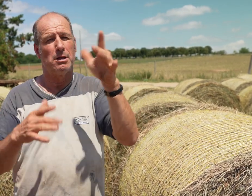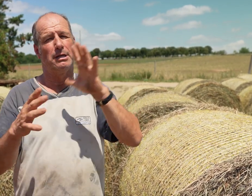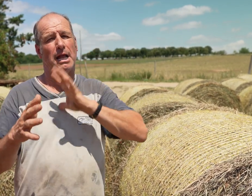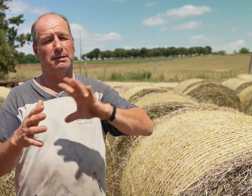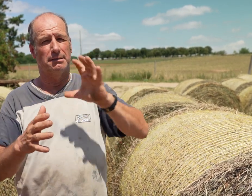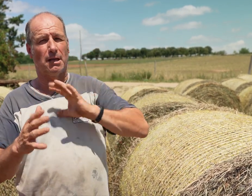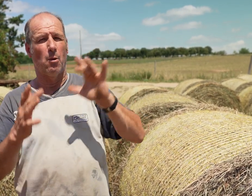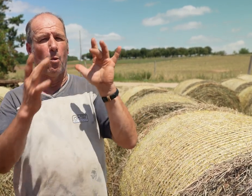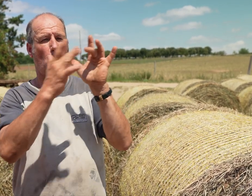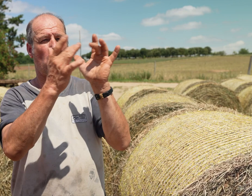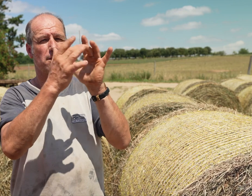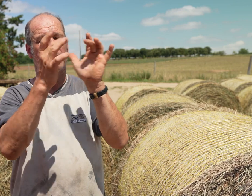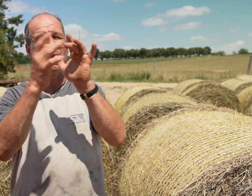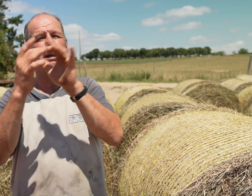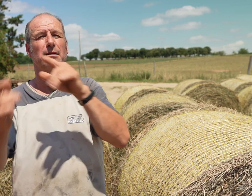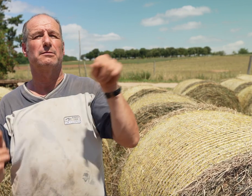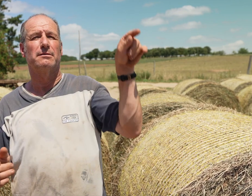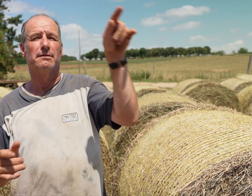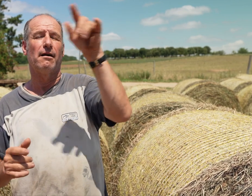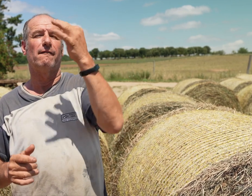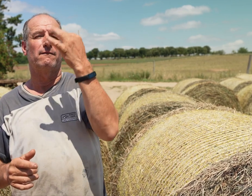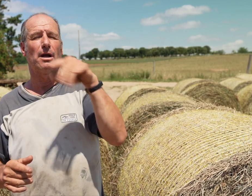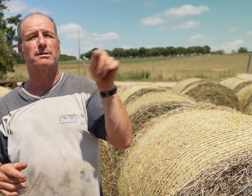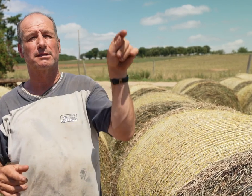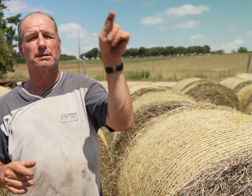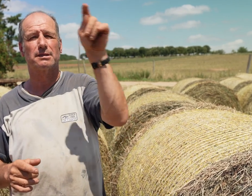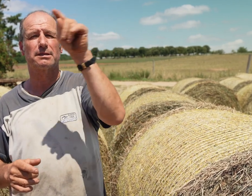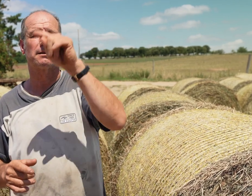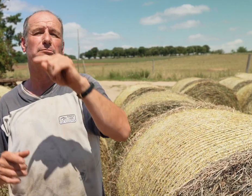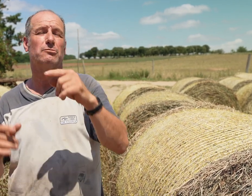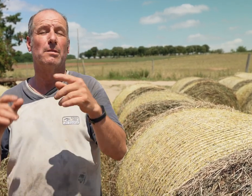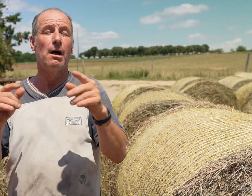They contacted other people in France.